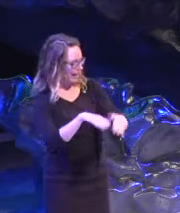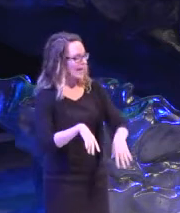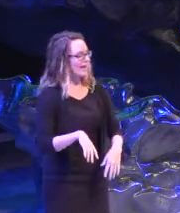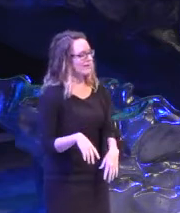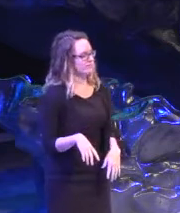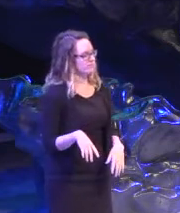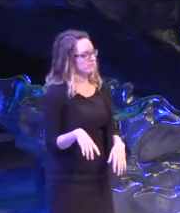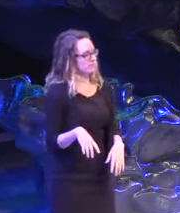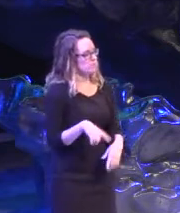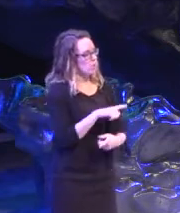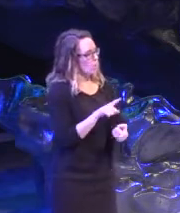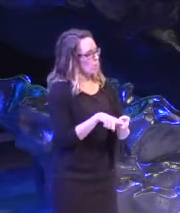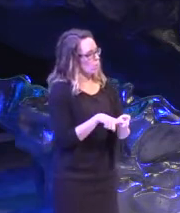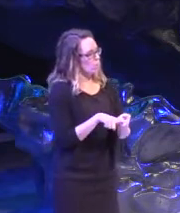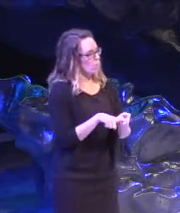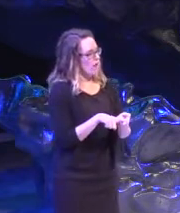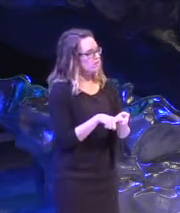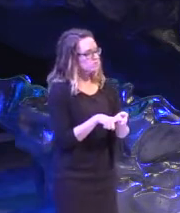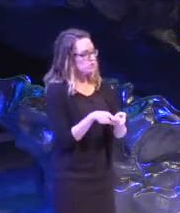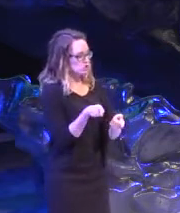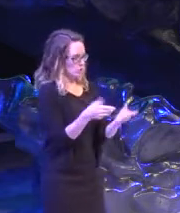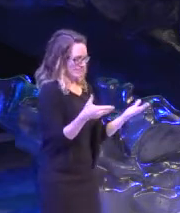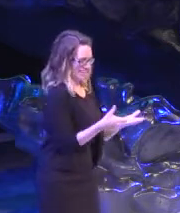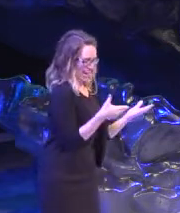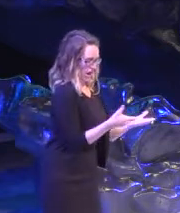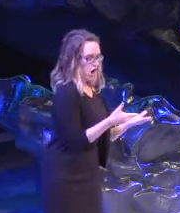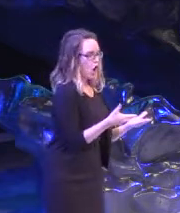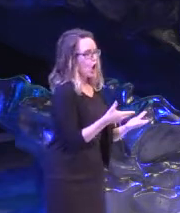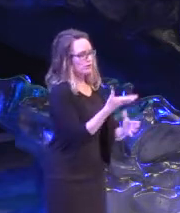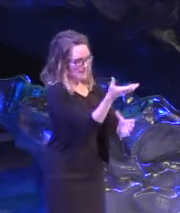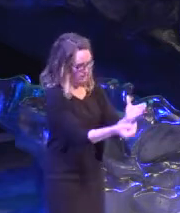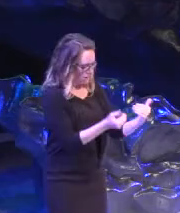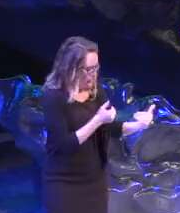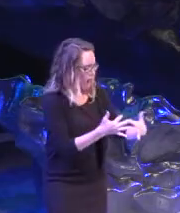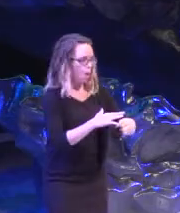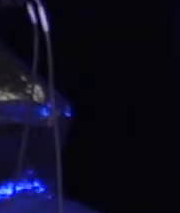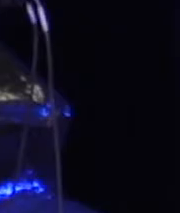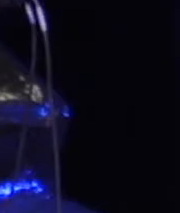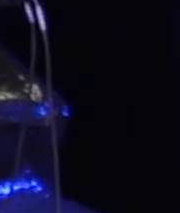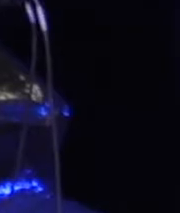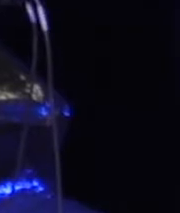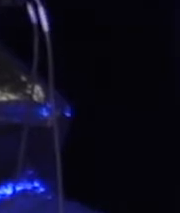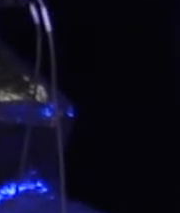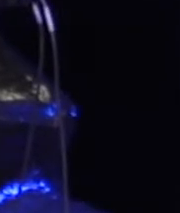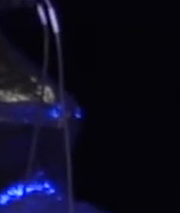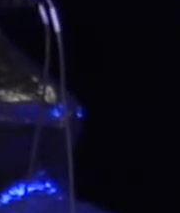for the time that she was here with us and the time we were blessed to have her. May she rest. So as a kid, I was always going